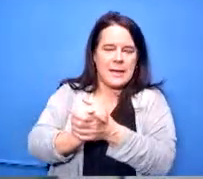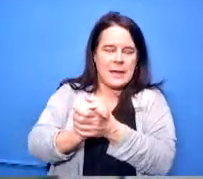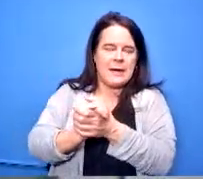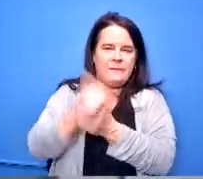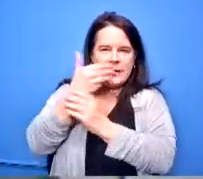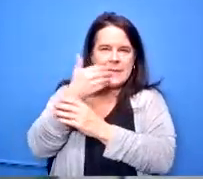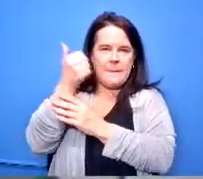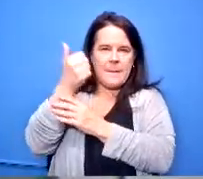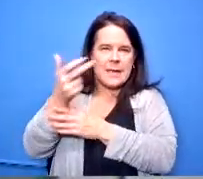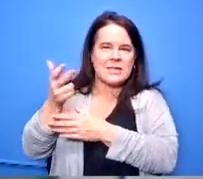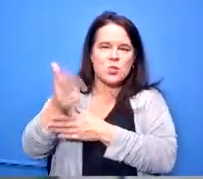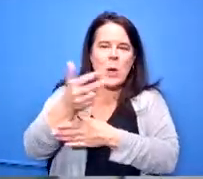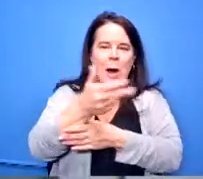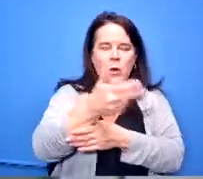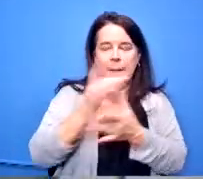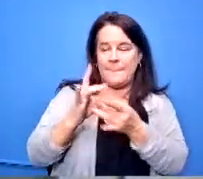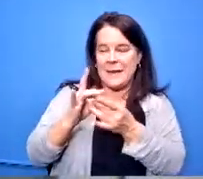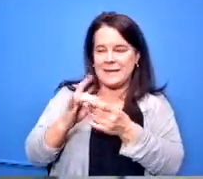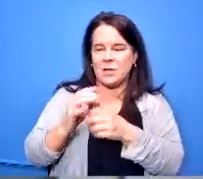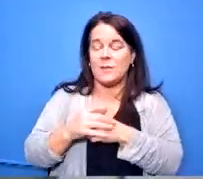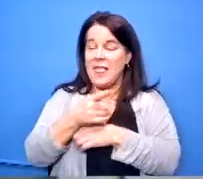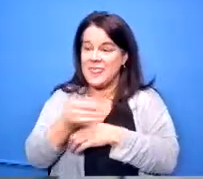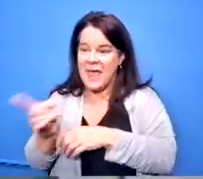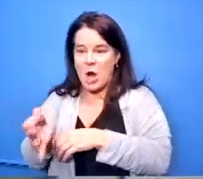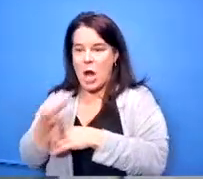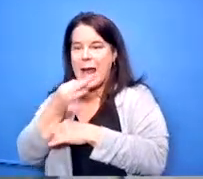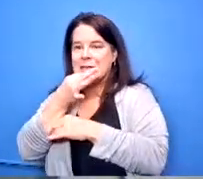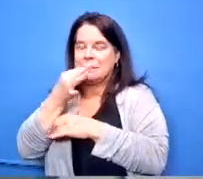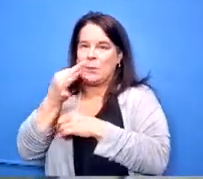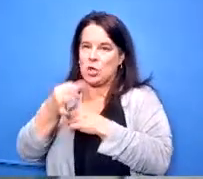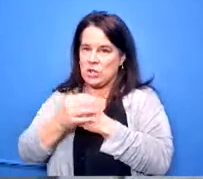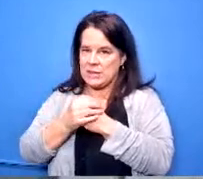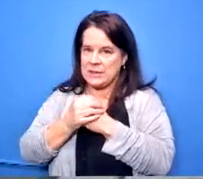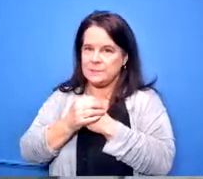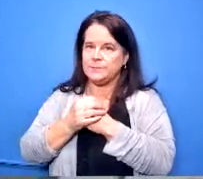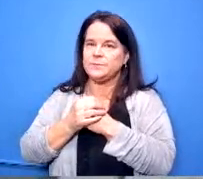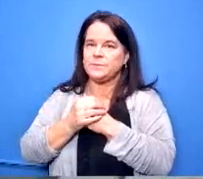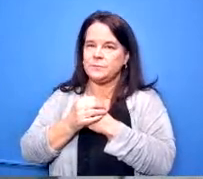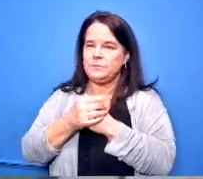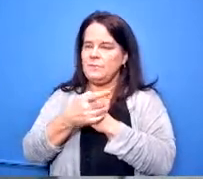were able to do they are experts in routing so they have a number of individuals who've been